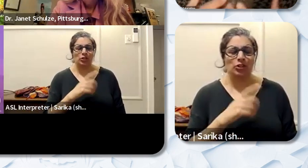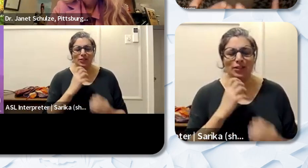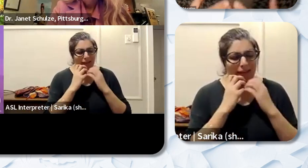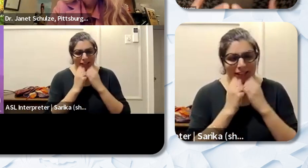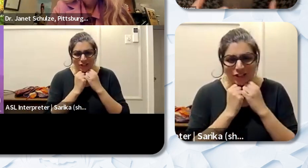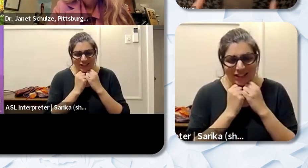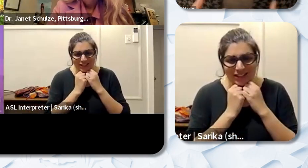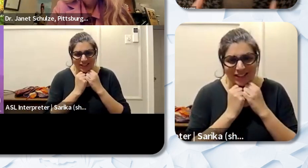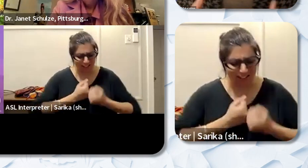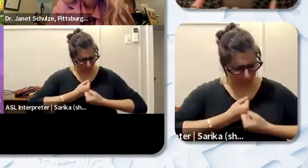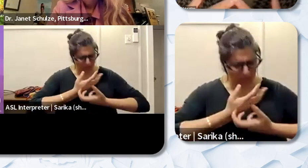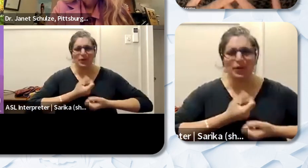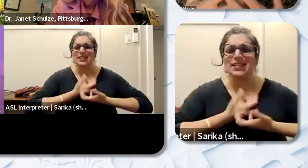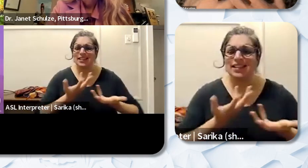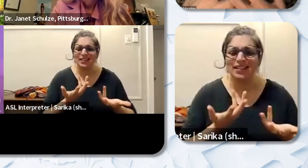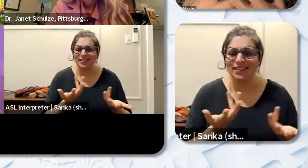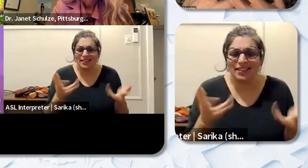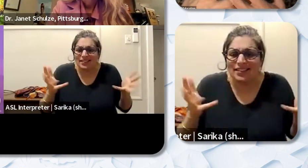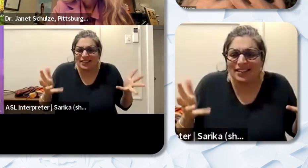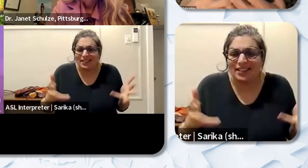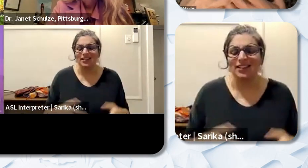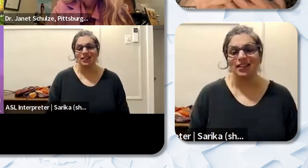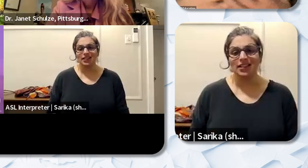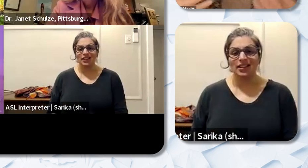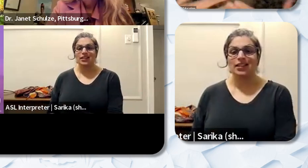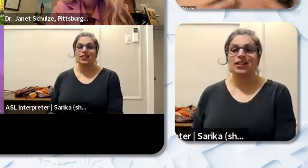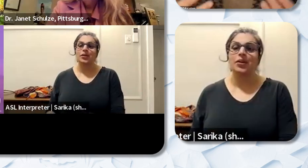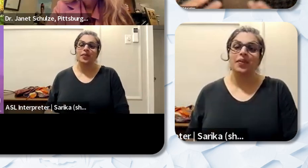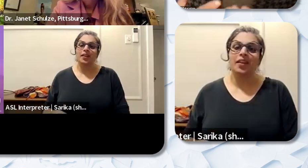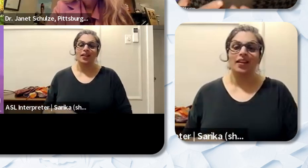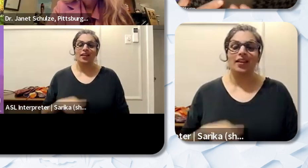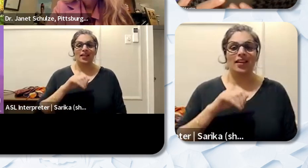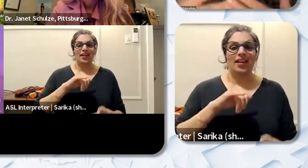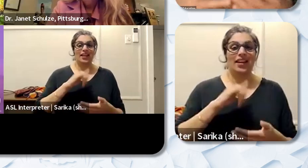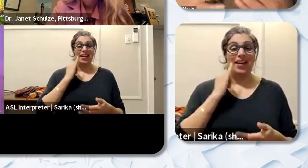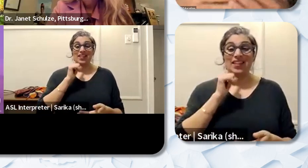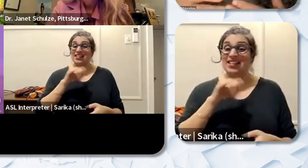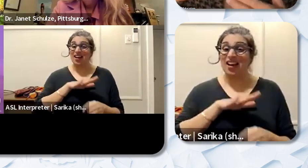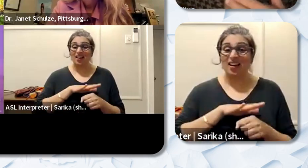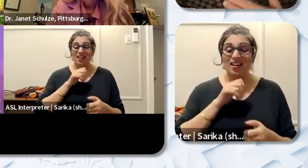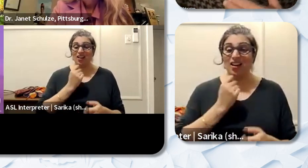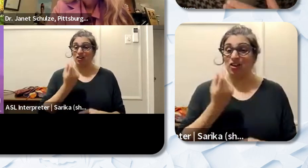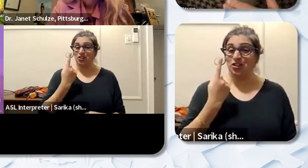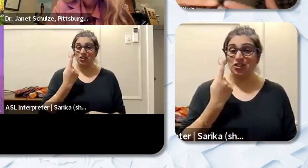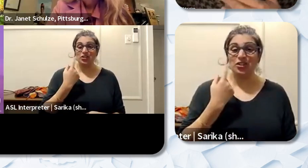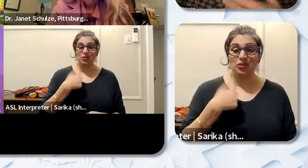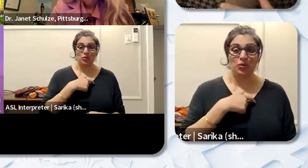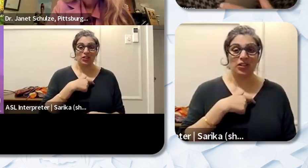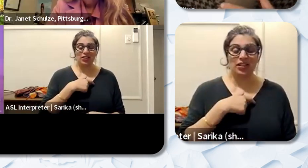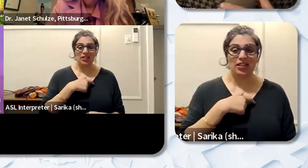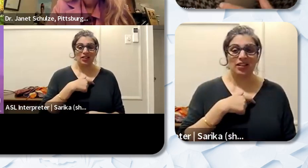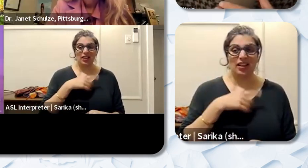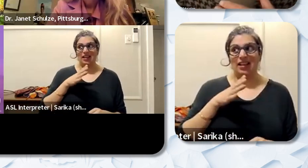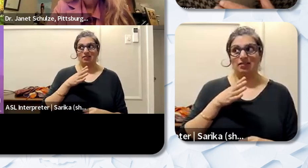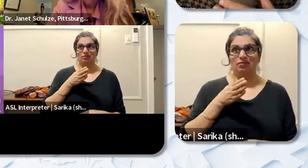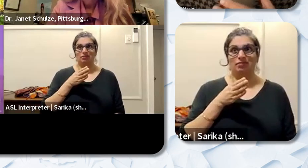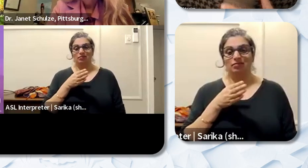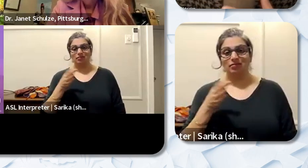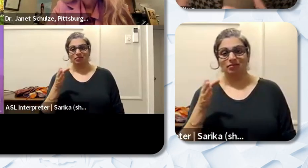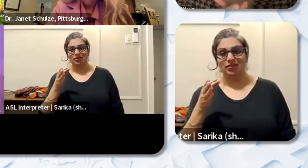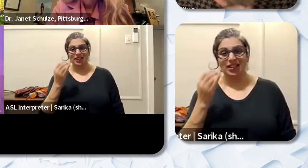expressing their passion and and and if that's not understood it leads to down a pathway that is not